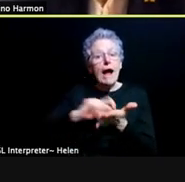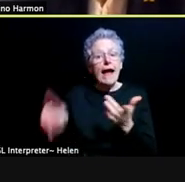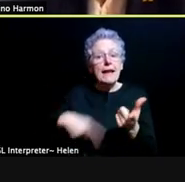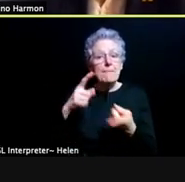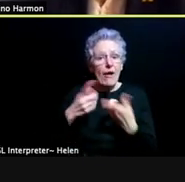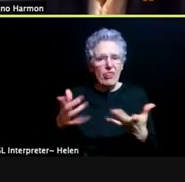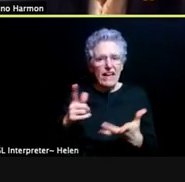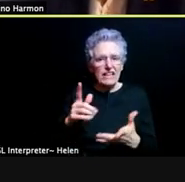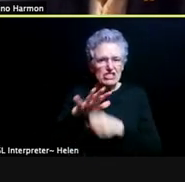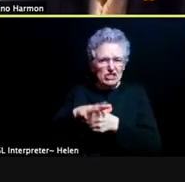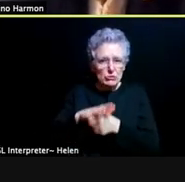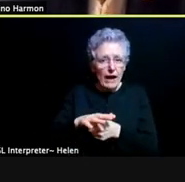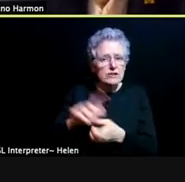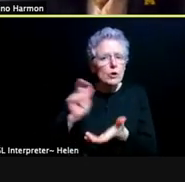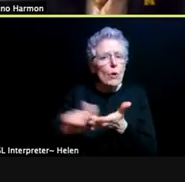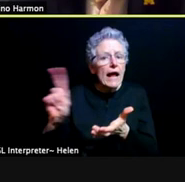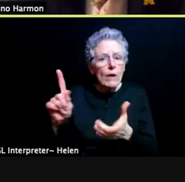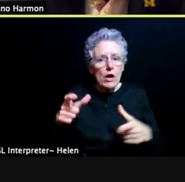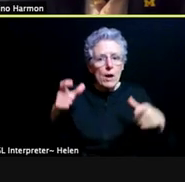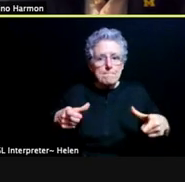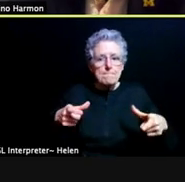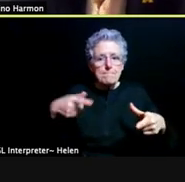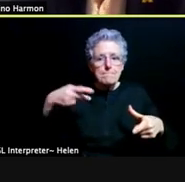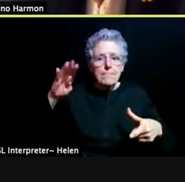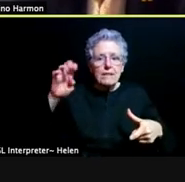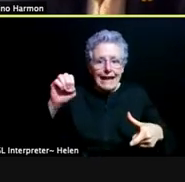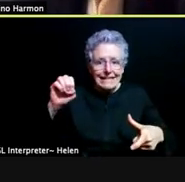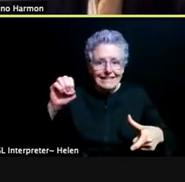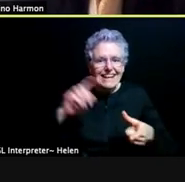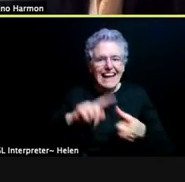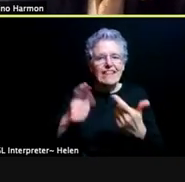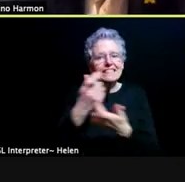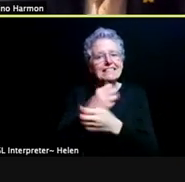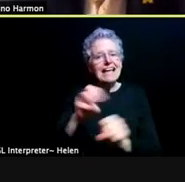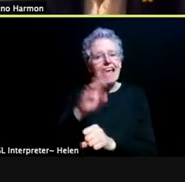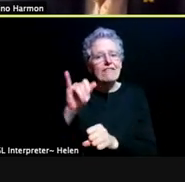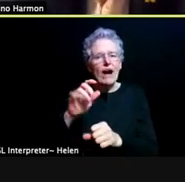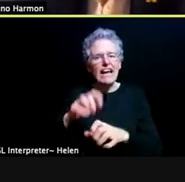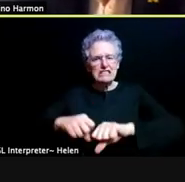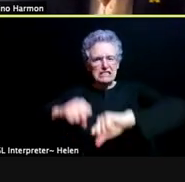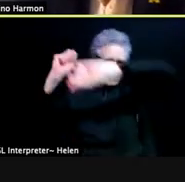and actually safely smash them in the Diag. So, I mean, it's a good way to relieve some stress